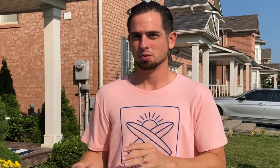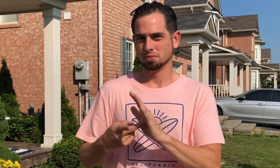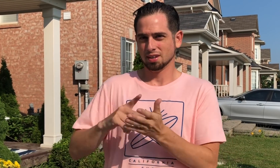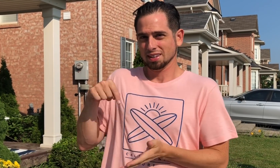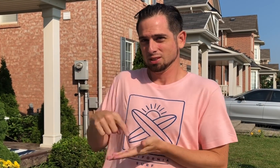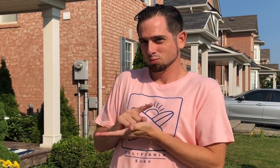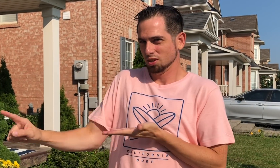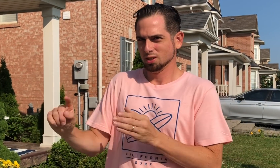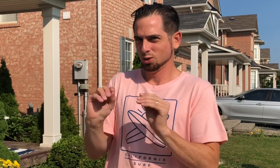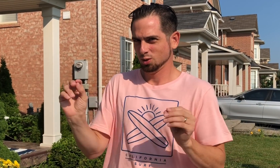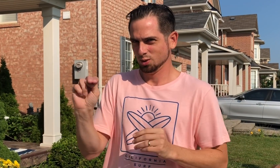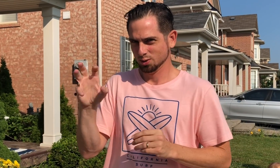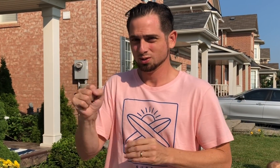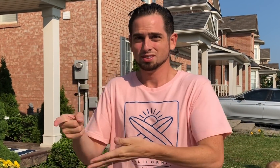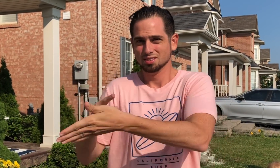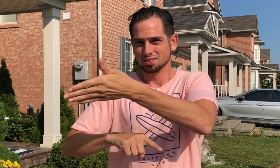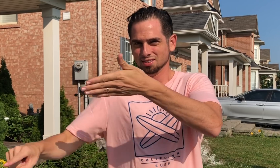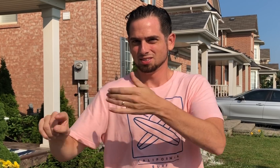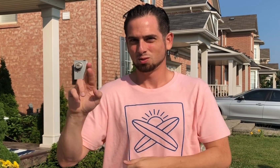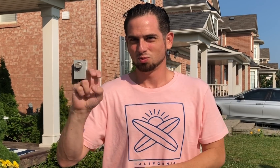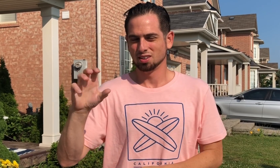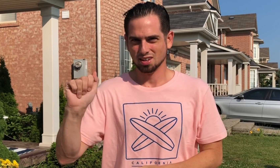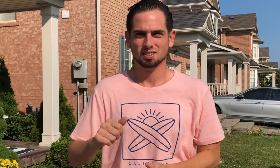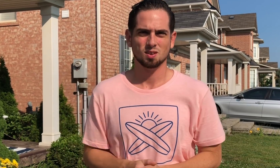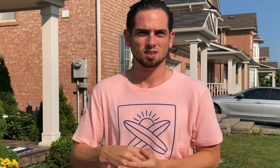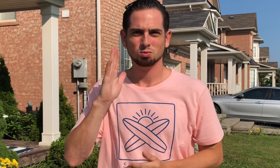So, this week, no news, while next week Renca will do the news.